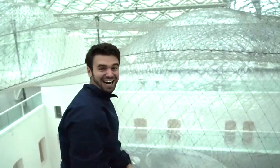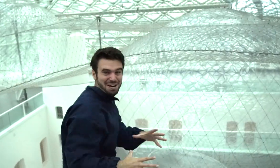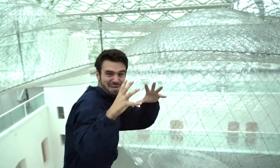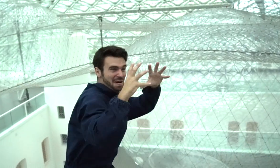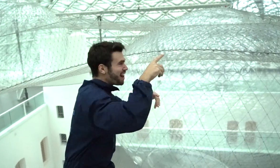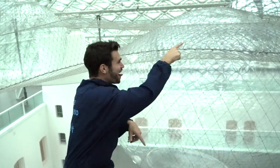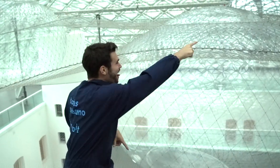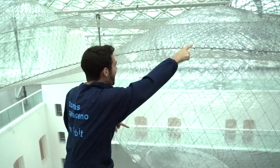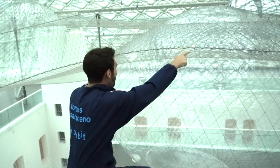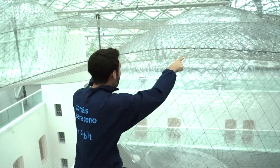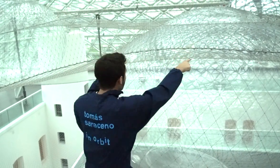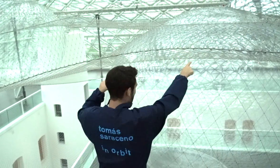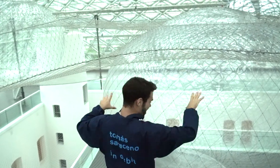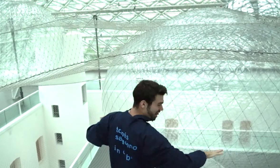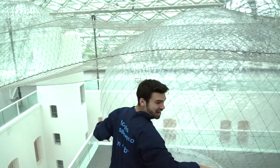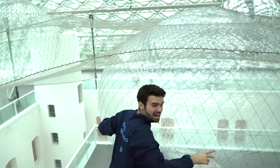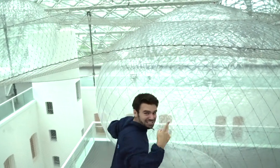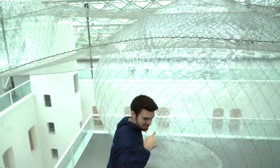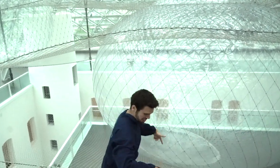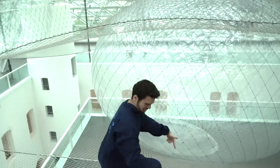It's cool seeing some huge balls on the spider web.